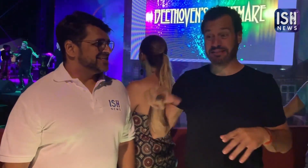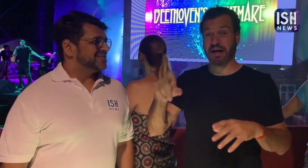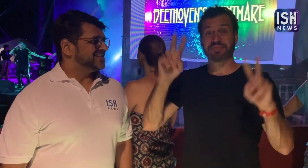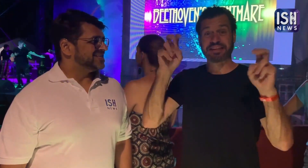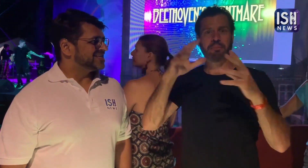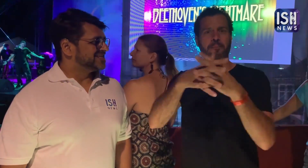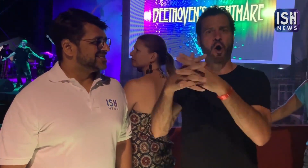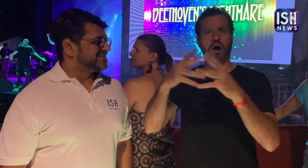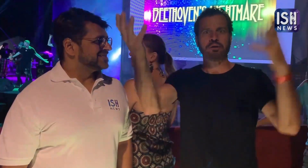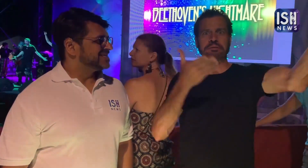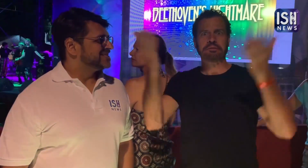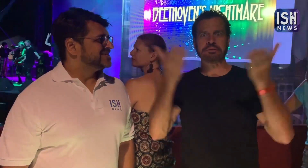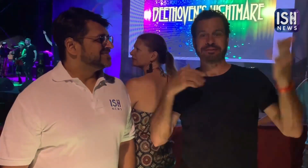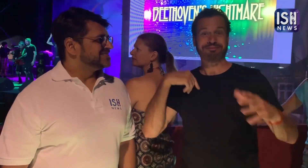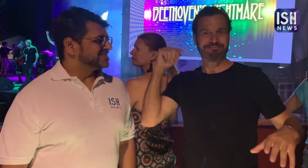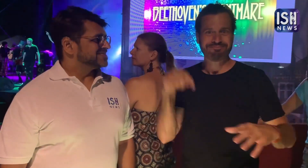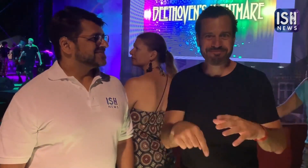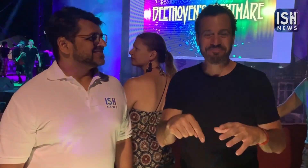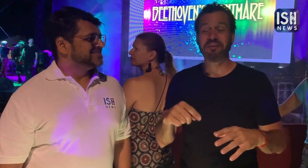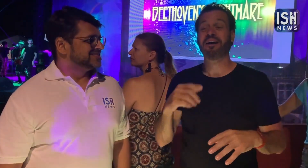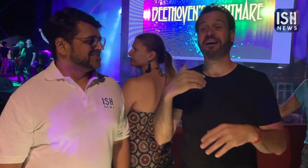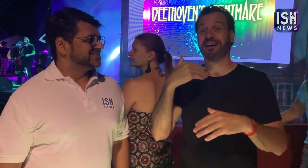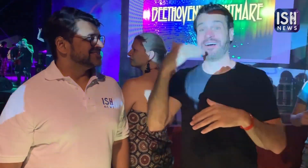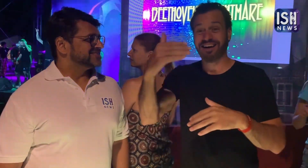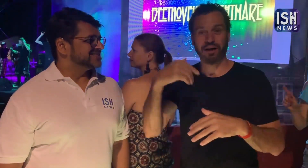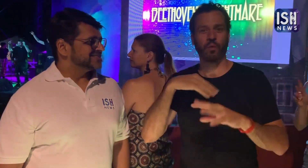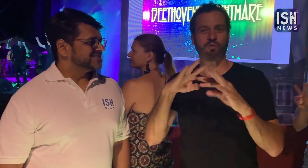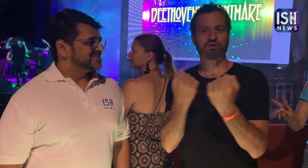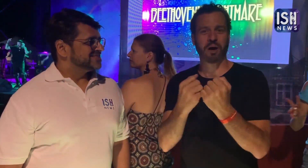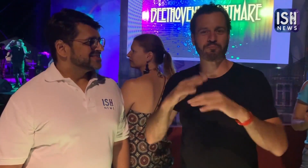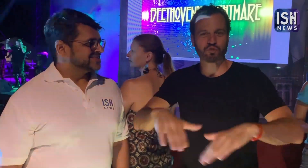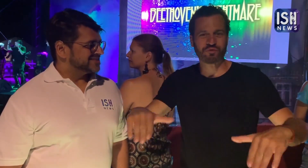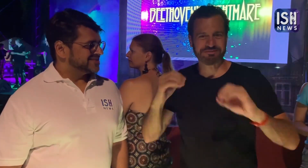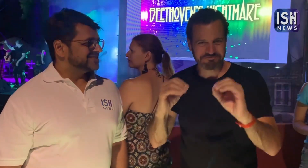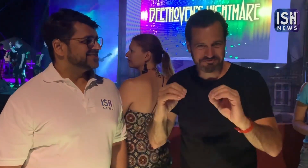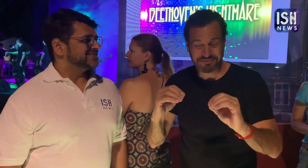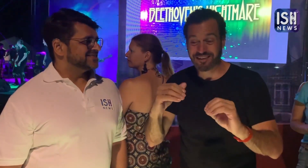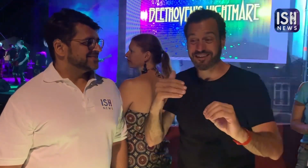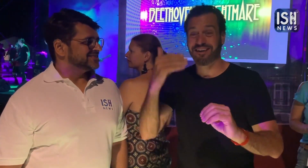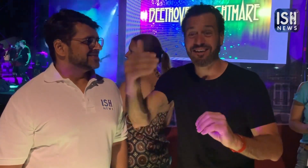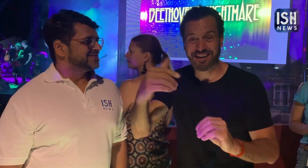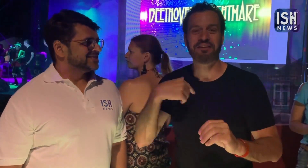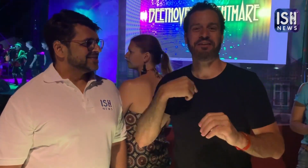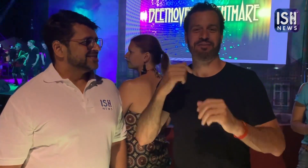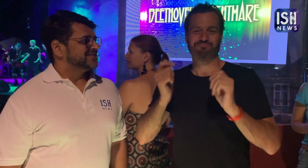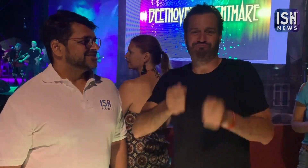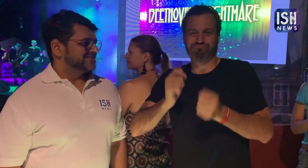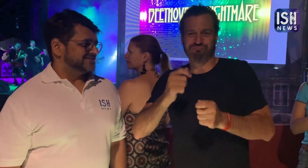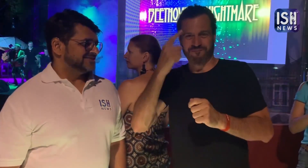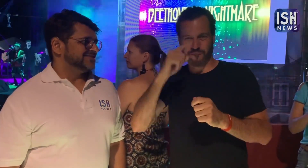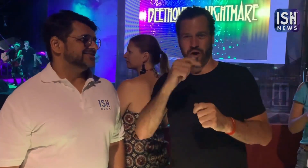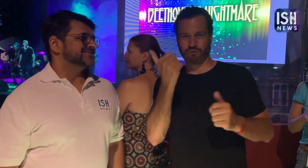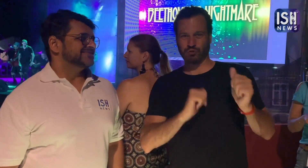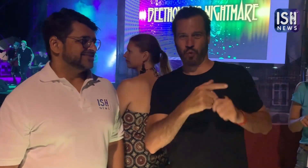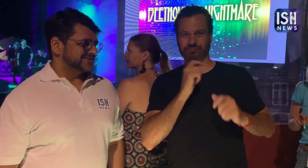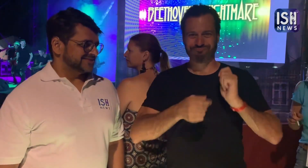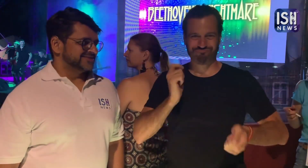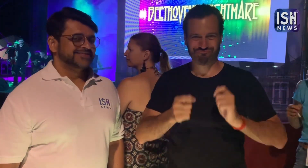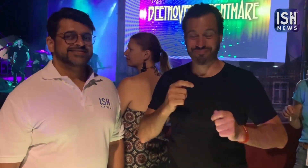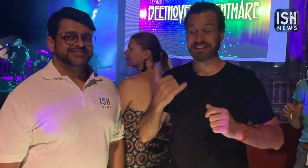Multiple American artists came to perform. Then second time I gave workshops to children. Third time I was drumming for a show.